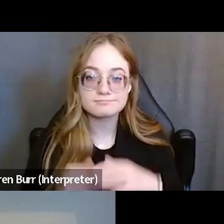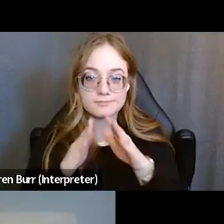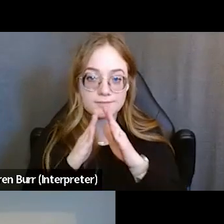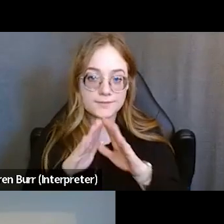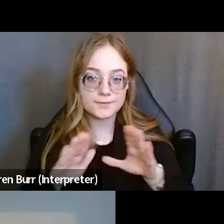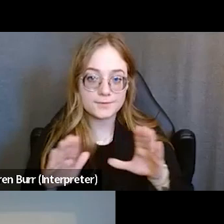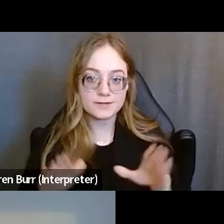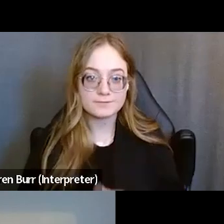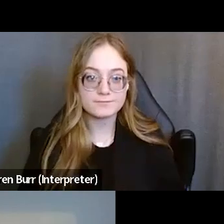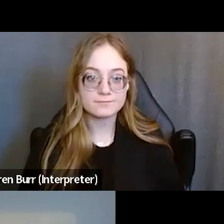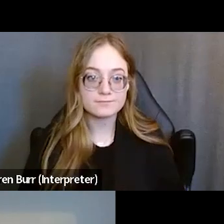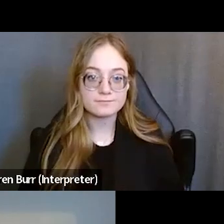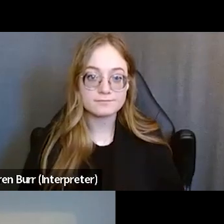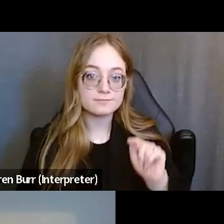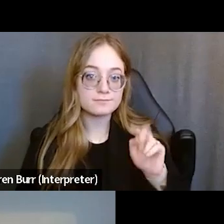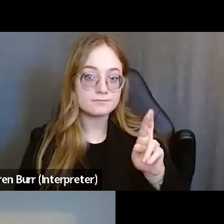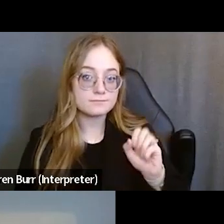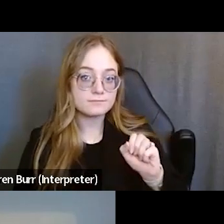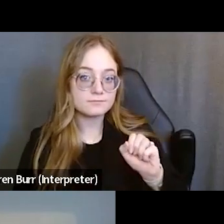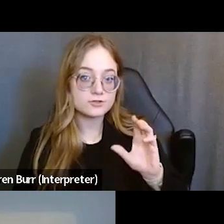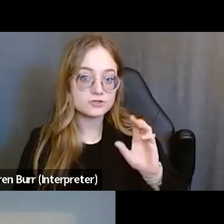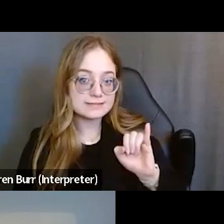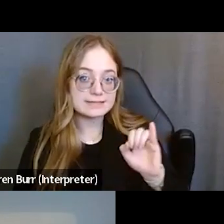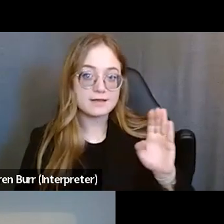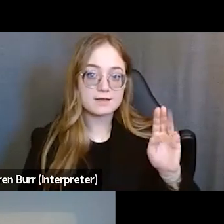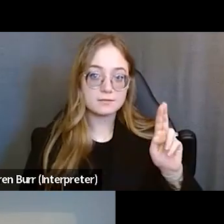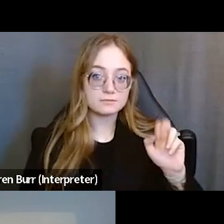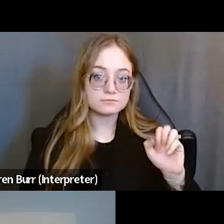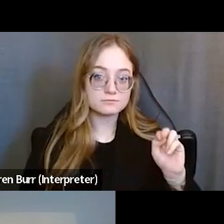Traci or Brandy, are either of you familiar with the funding for your programs?